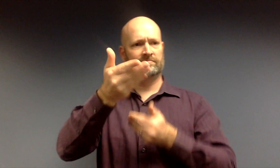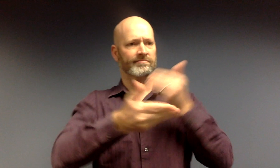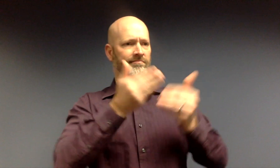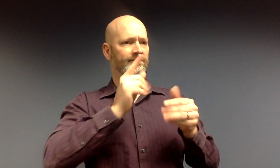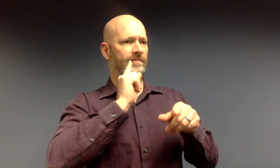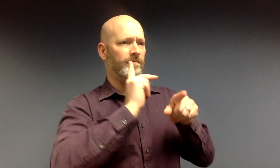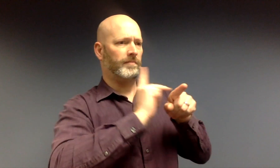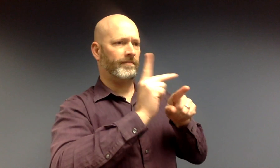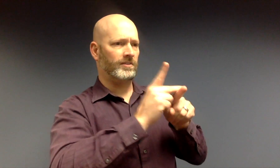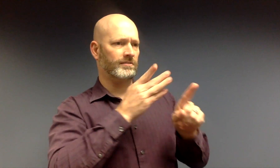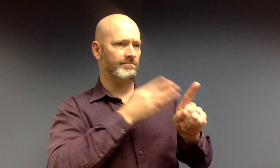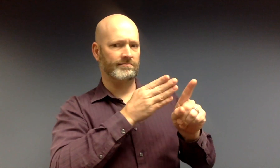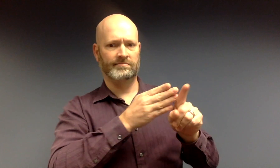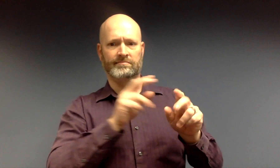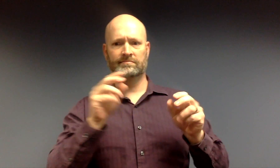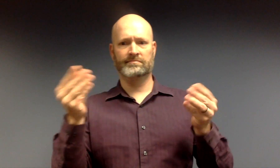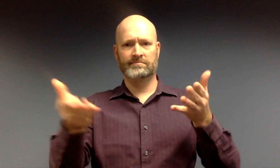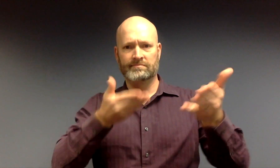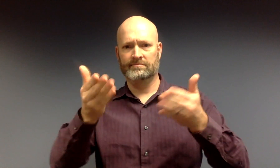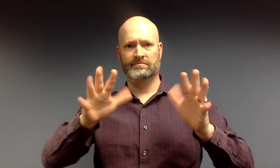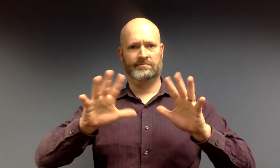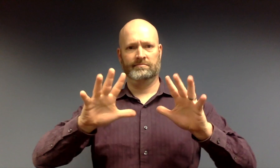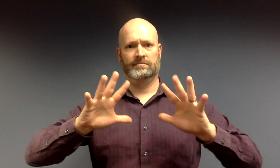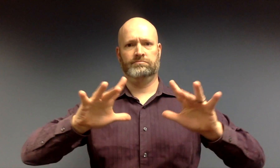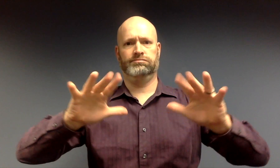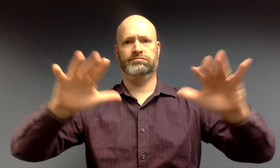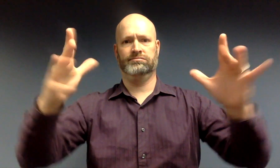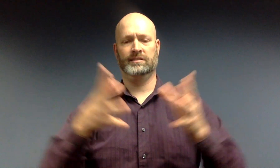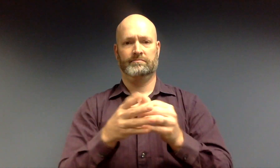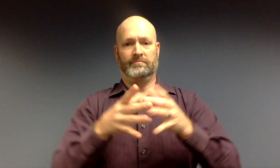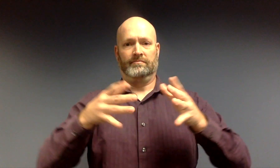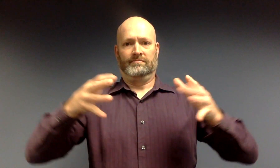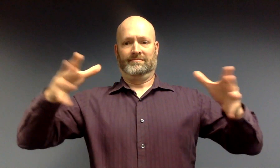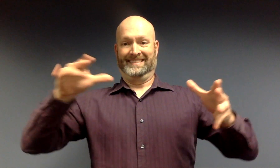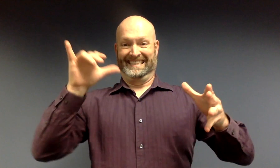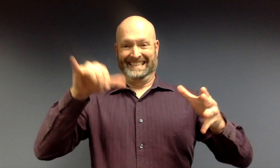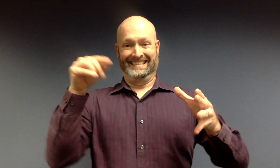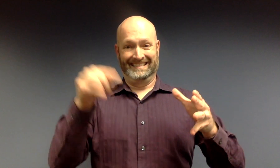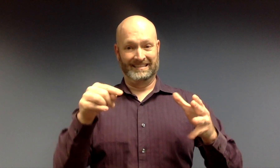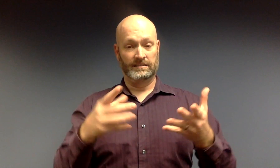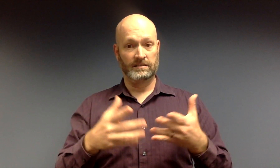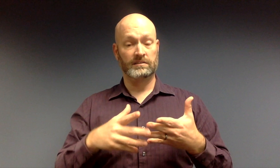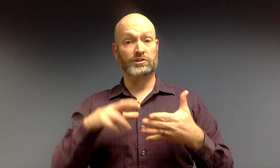and hiring Deaf and hard of hearing professionals and employees.